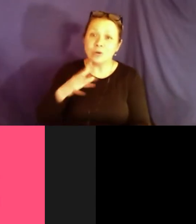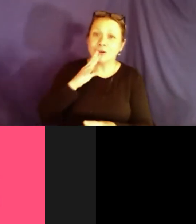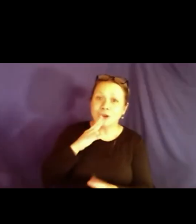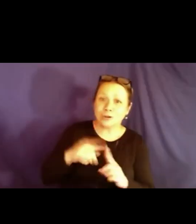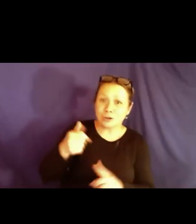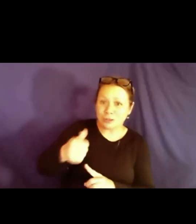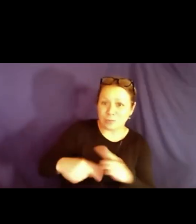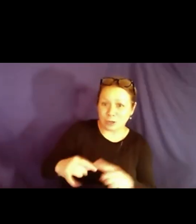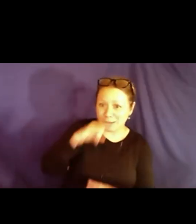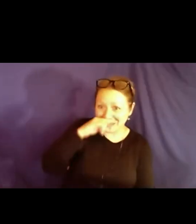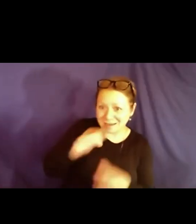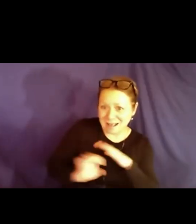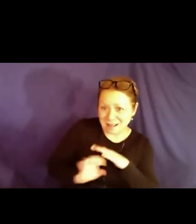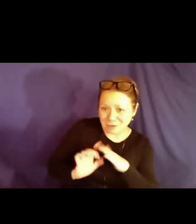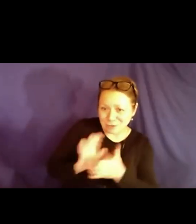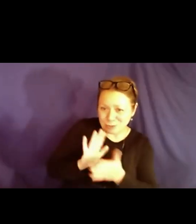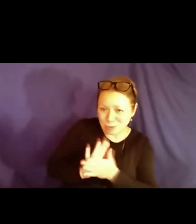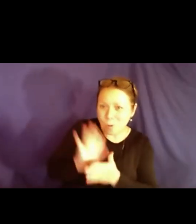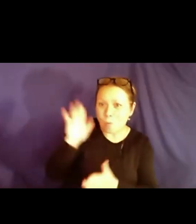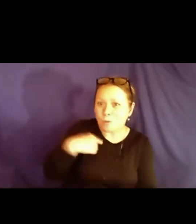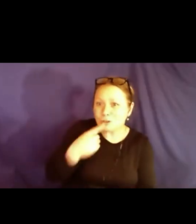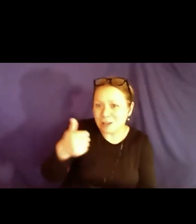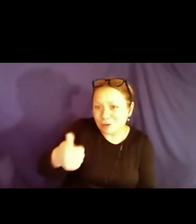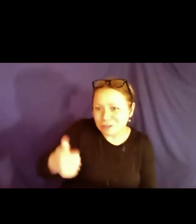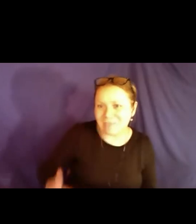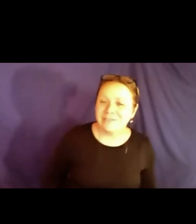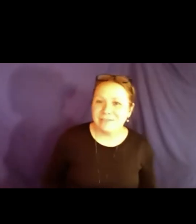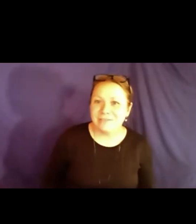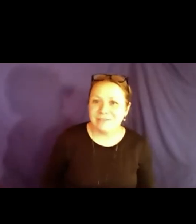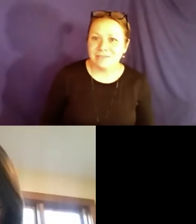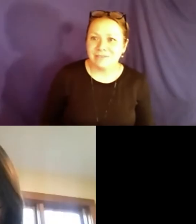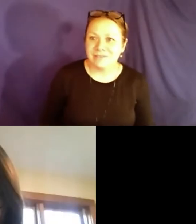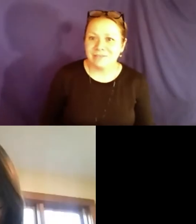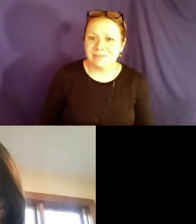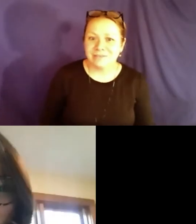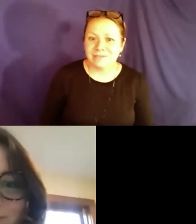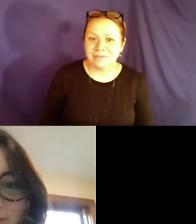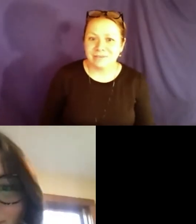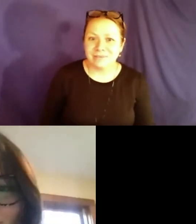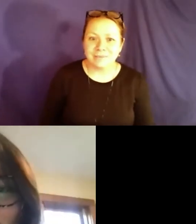so much for that. Celilo, if you could go back a little bit, what would